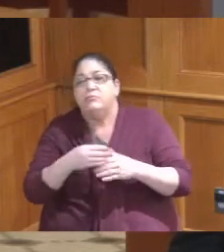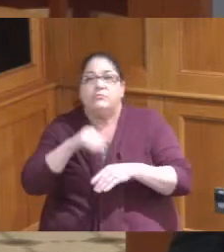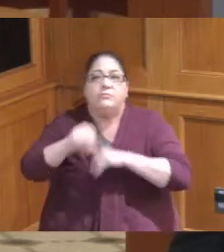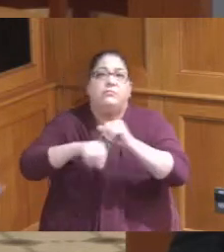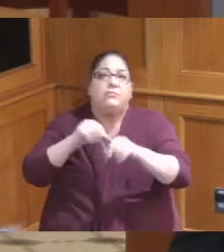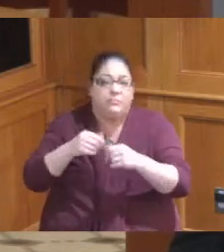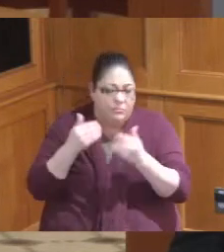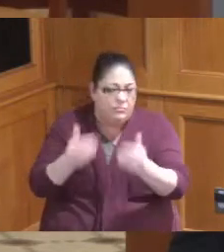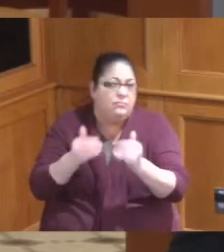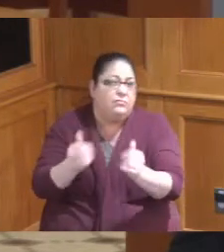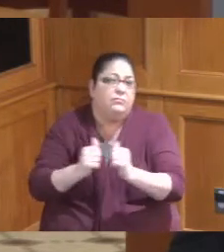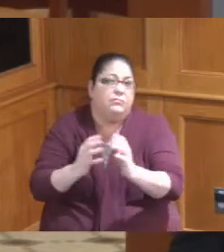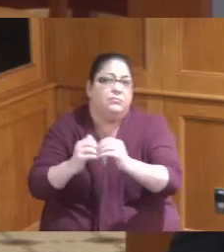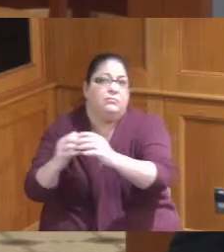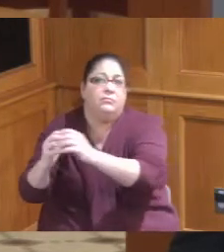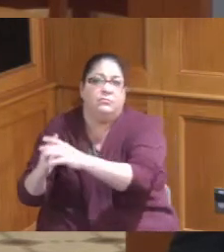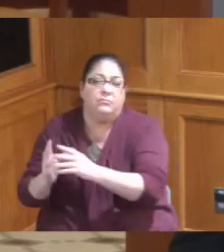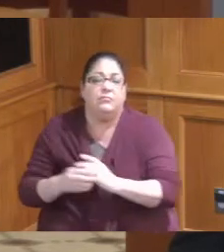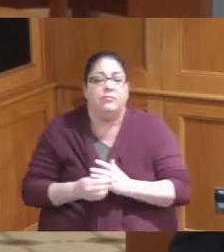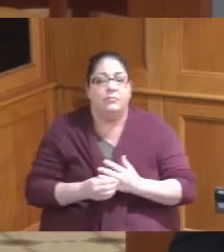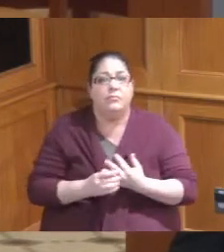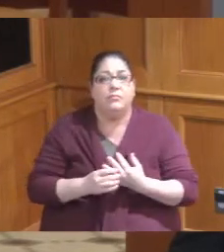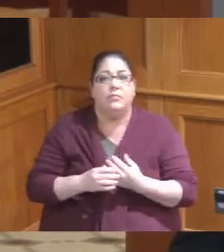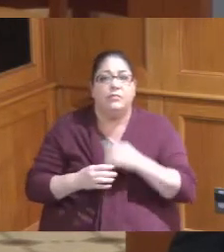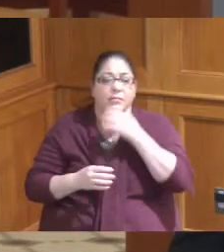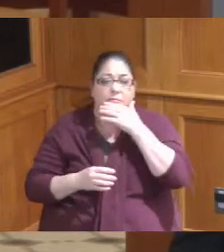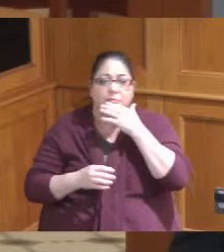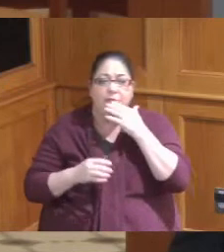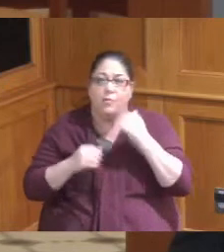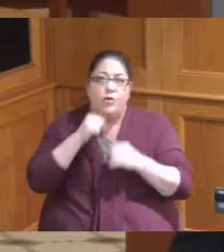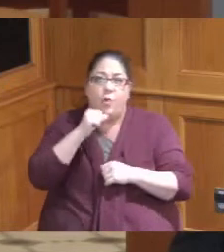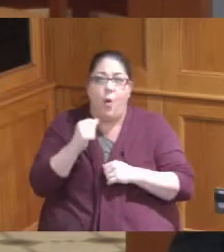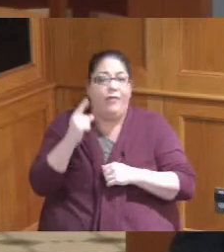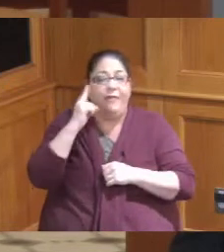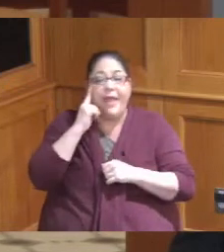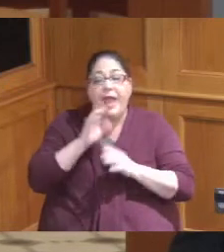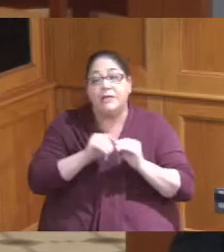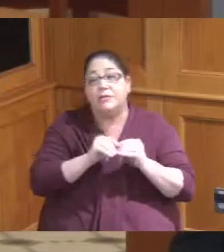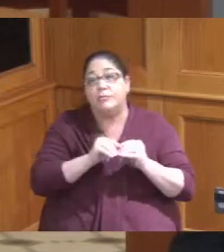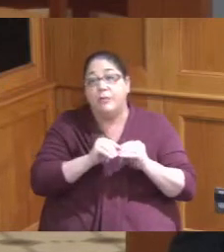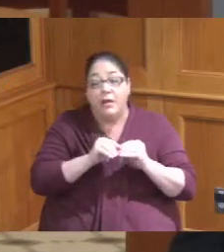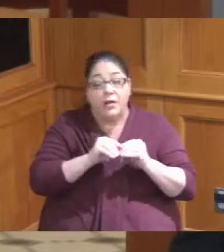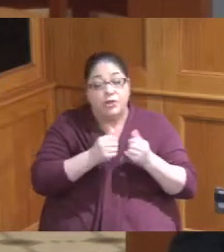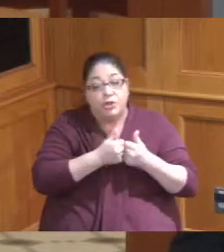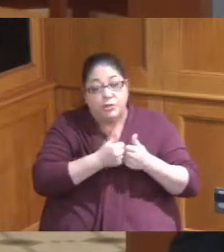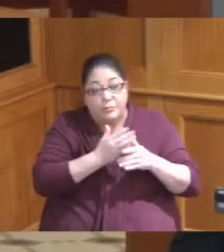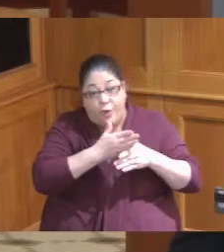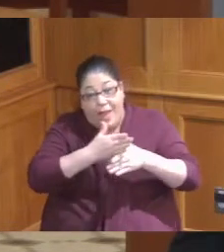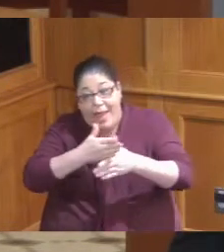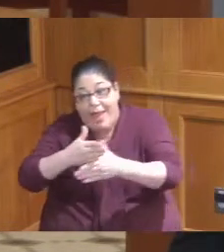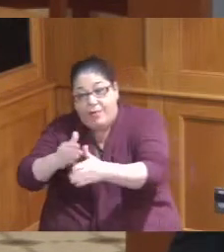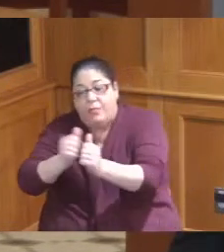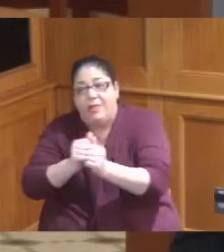so we anticipate not taking our time and spreading this out over that seven year period but maybe in